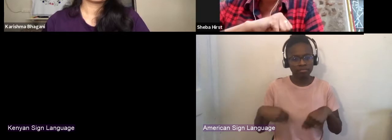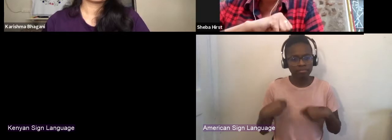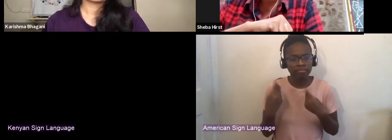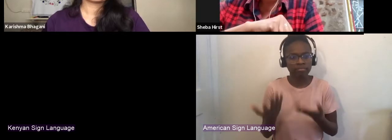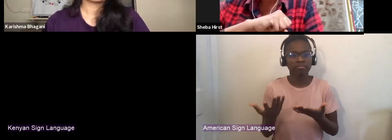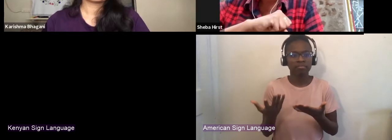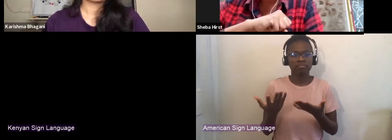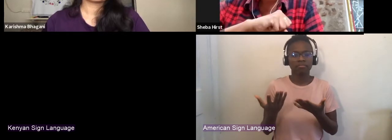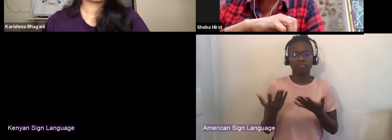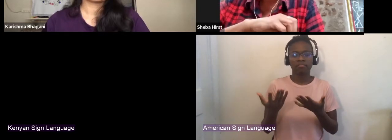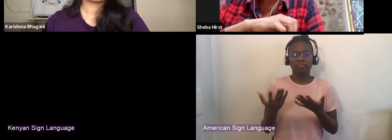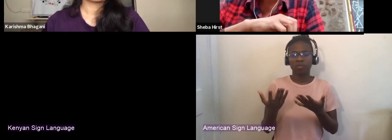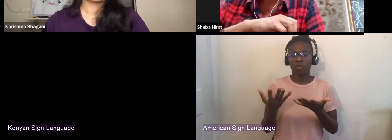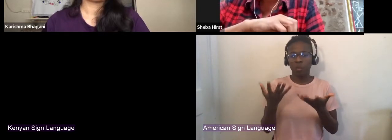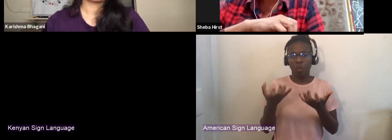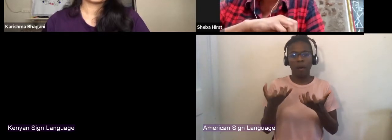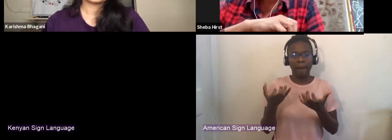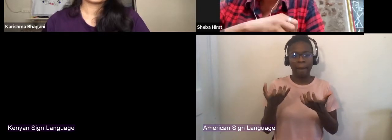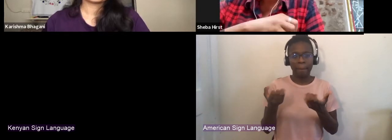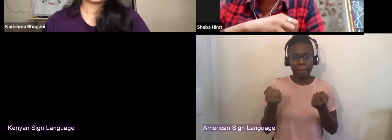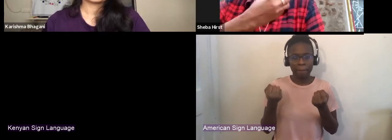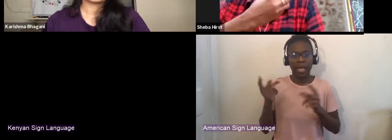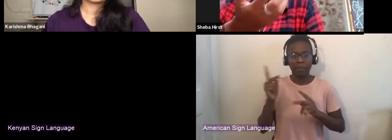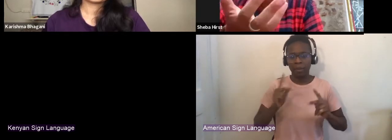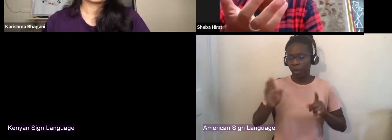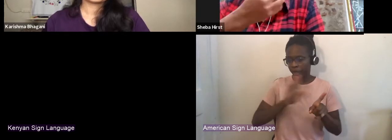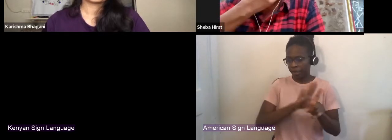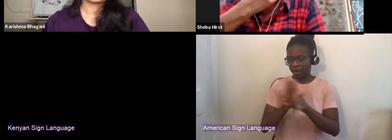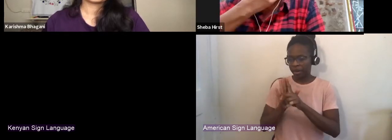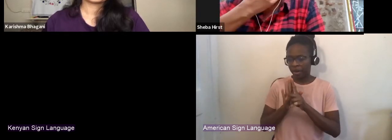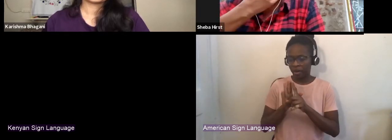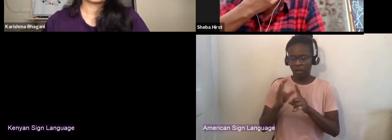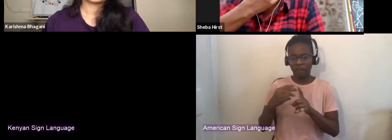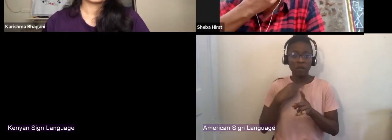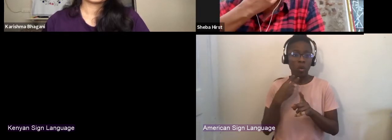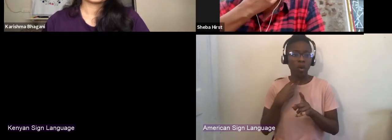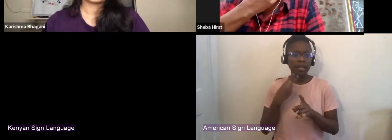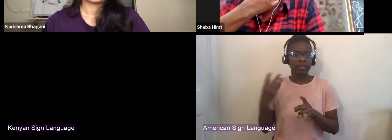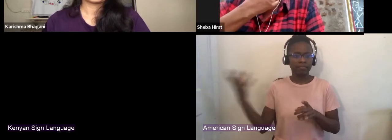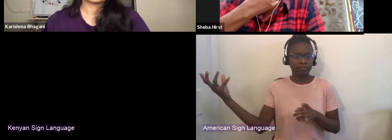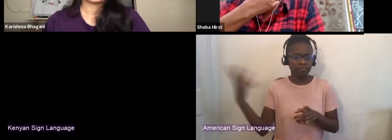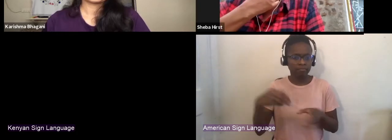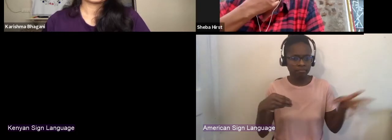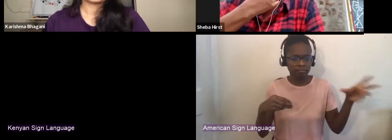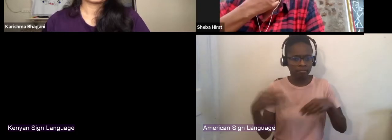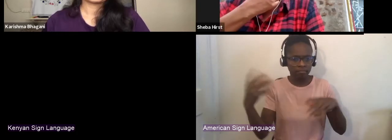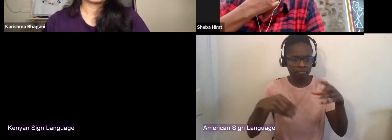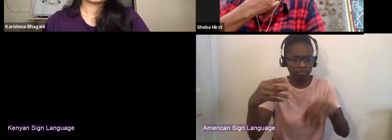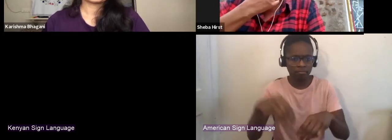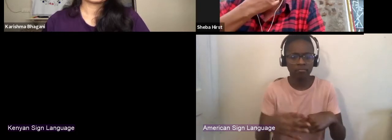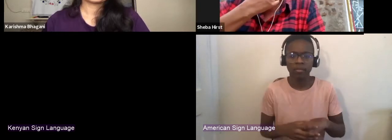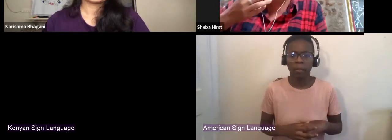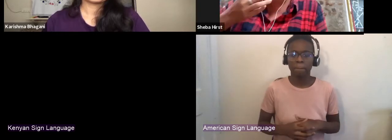and I think as we discovered during that process one of the things that is so little continuity